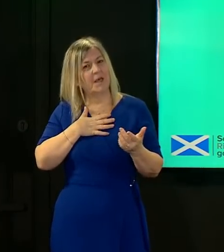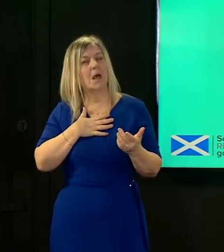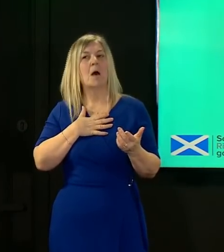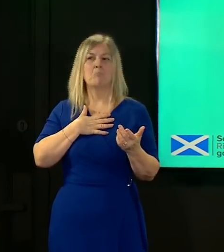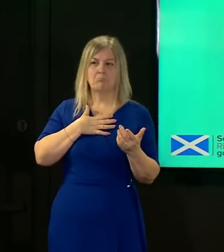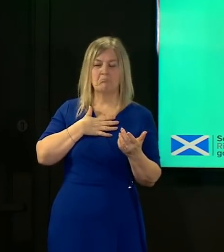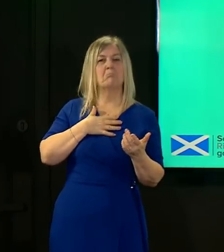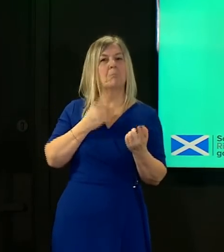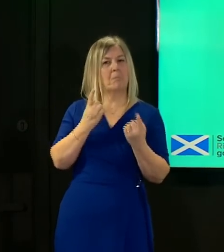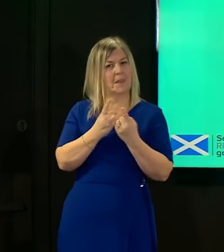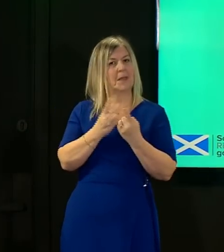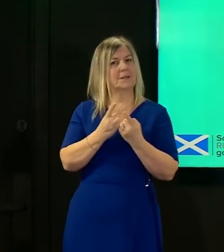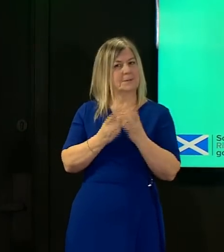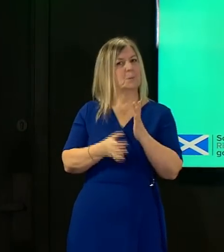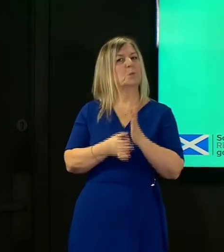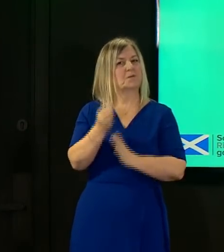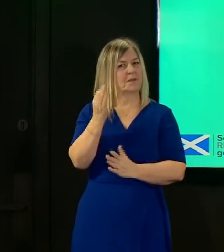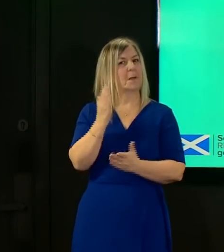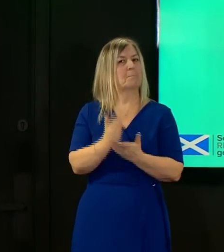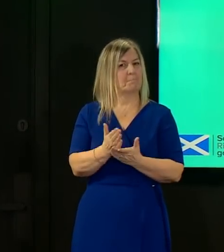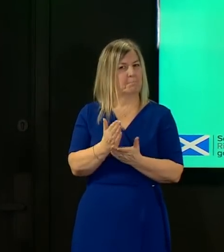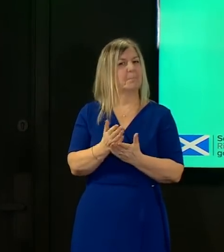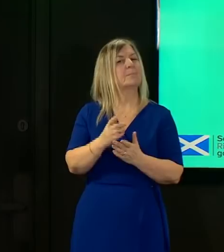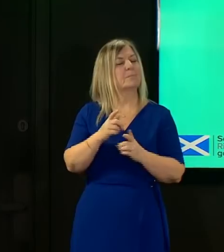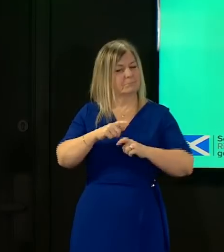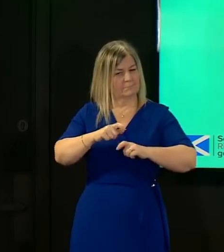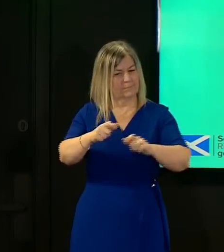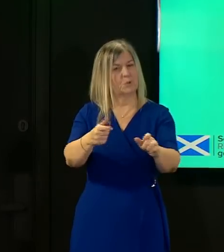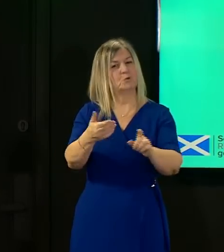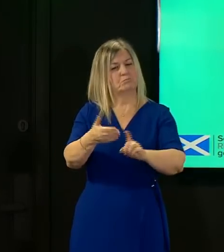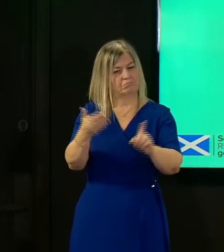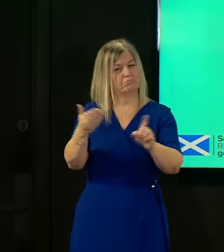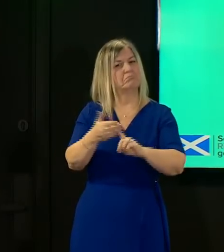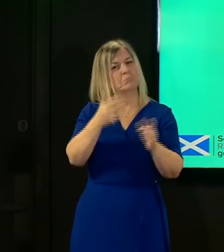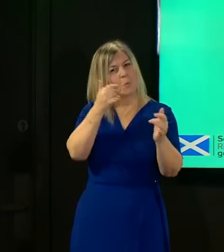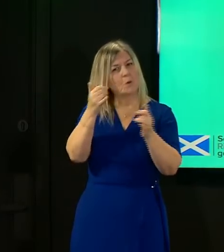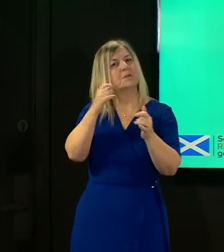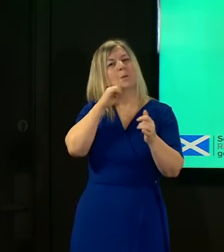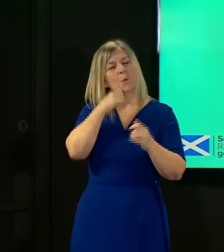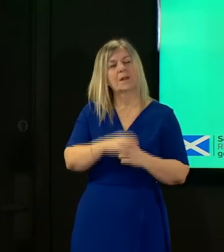chart that over the next few days and i'm sure that all these various elements will be taken